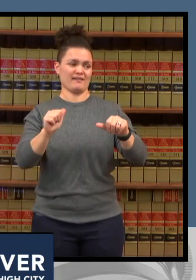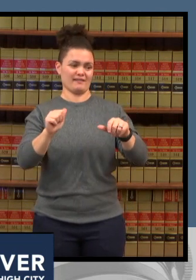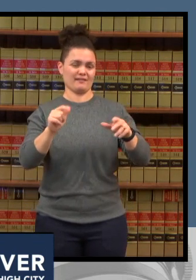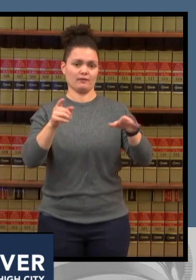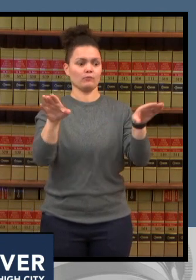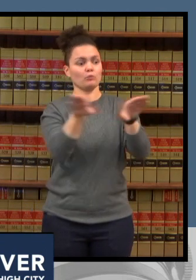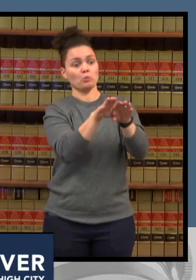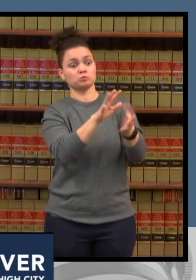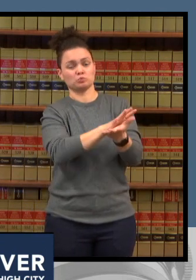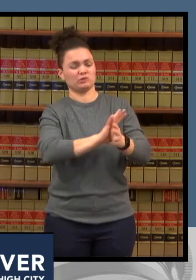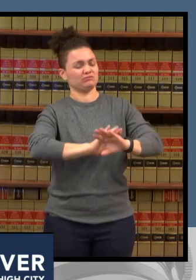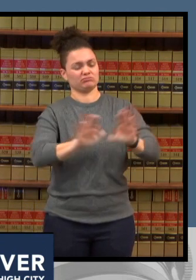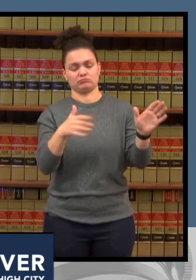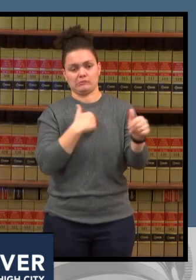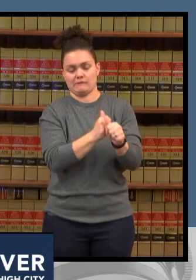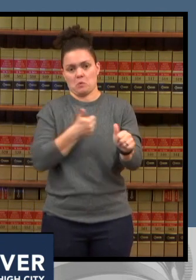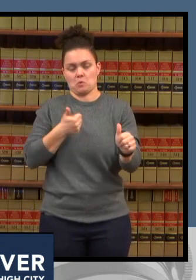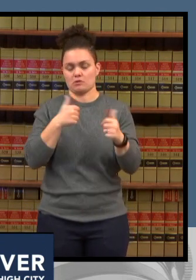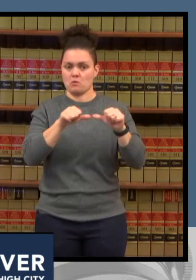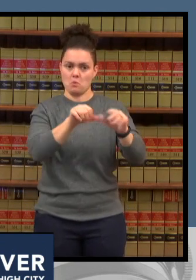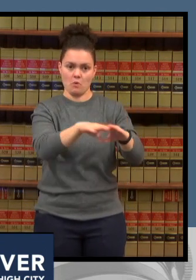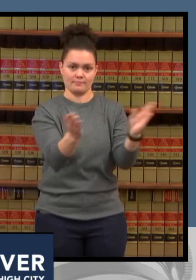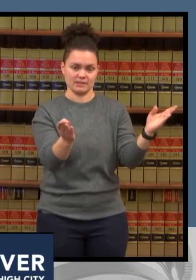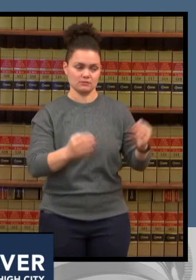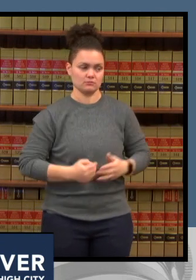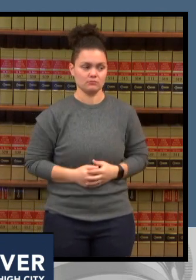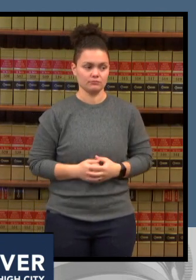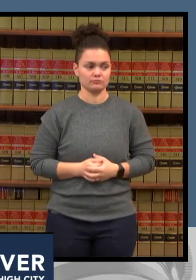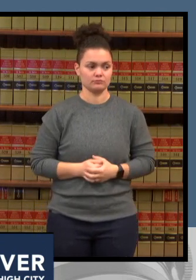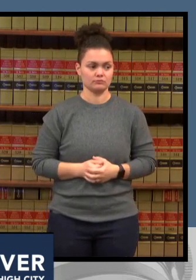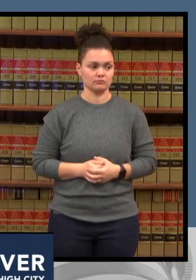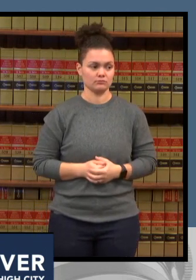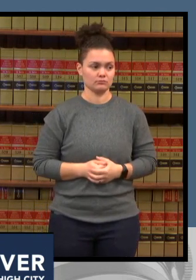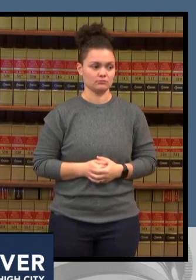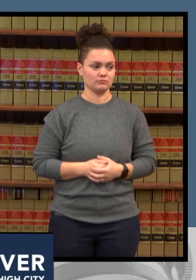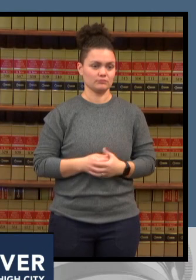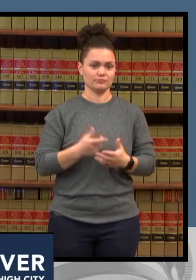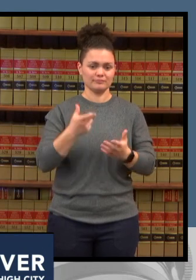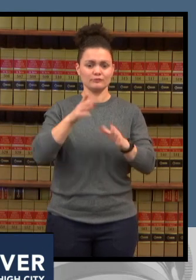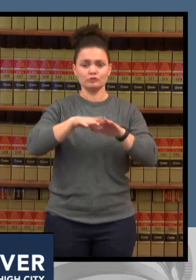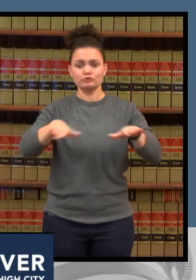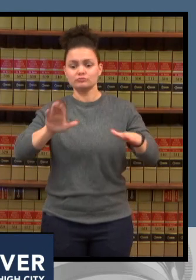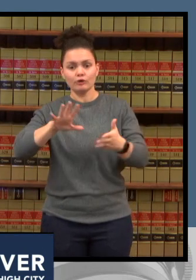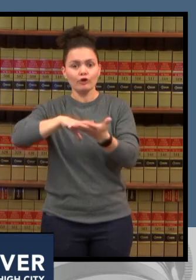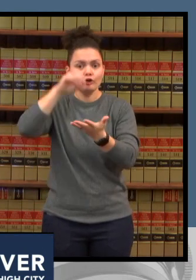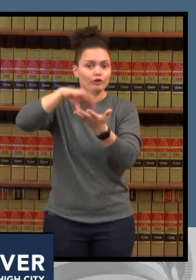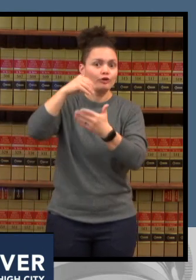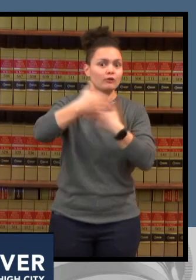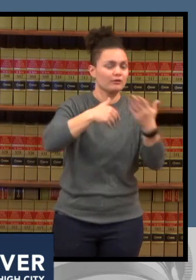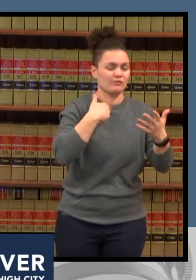um with the the their curriculum and the learning process face coverings and vaccines do that that's